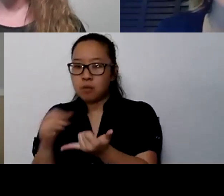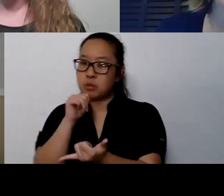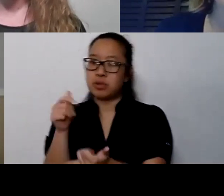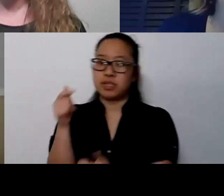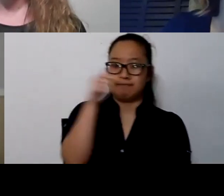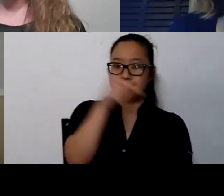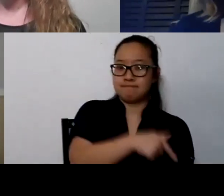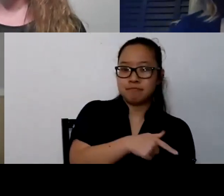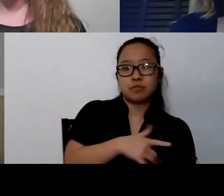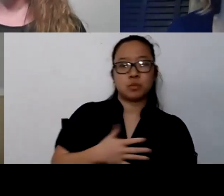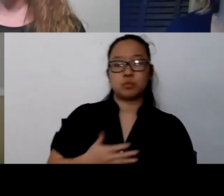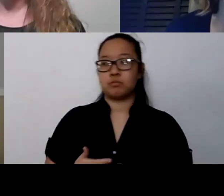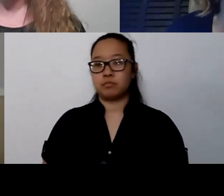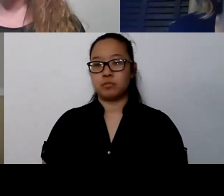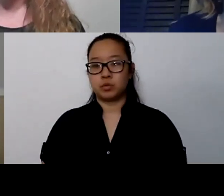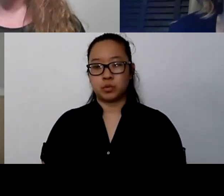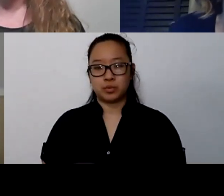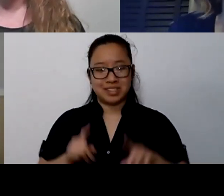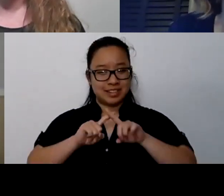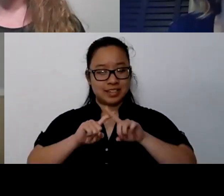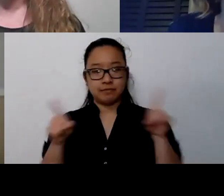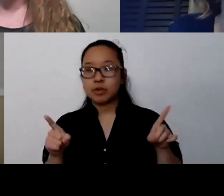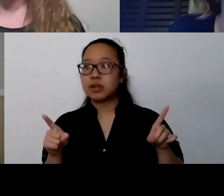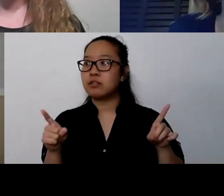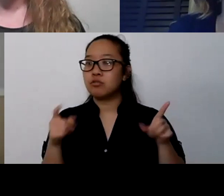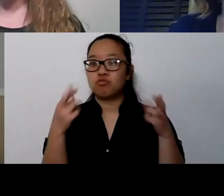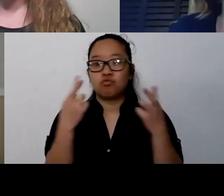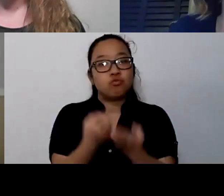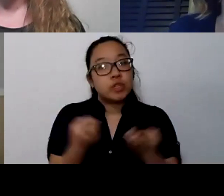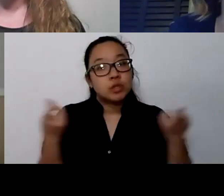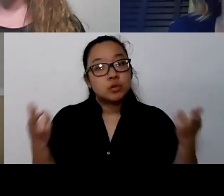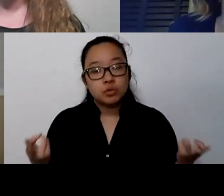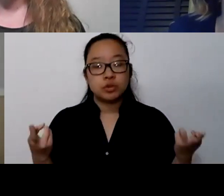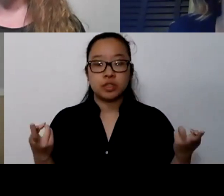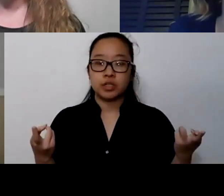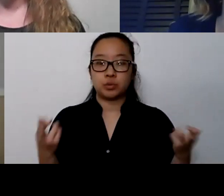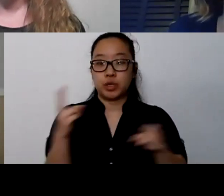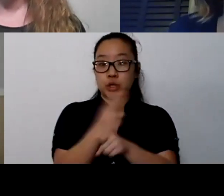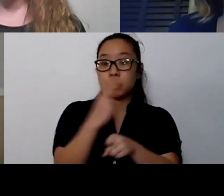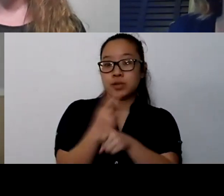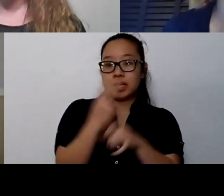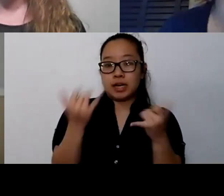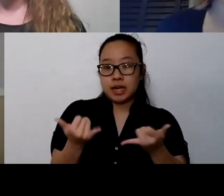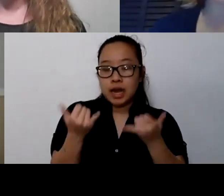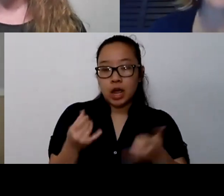And what kinds of resources maybe are we utilizing or pointing people to more because of that?